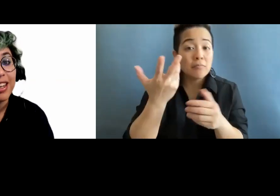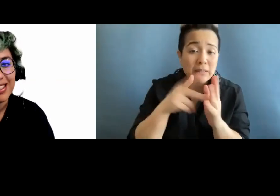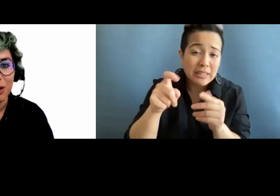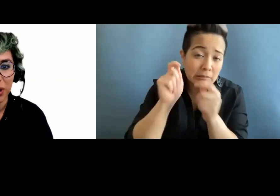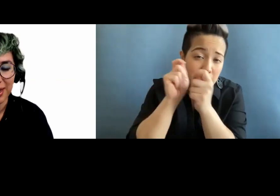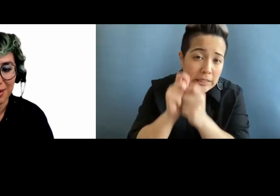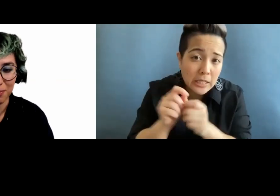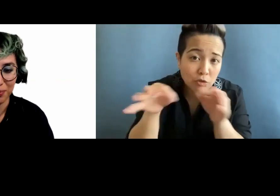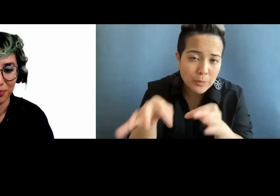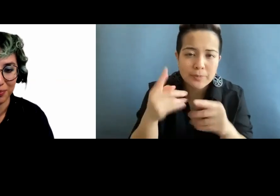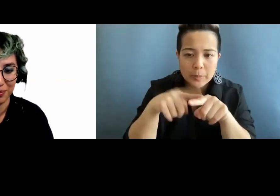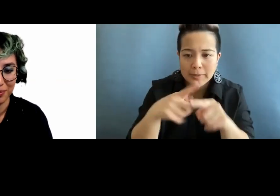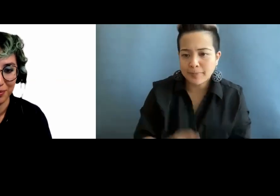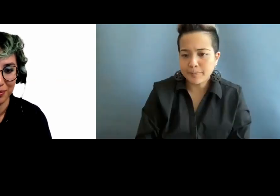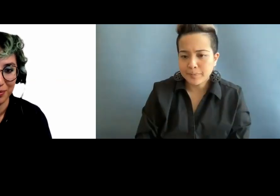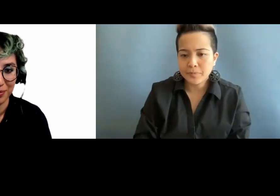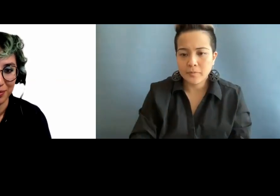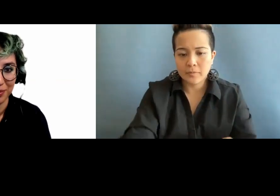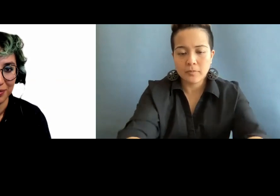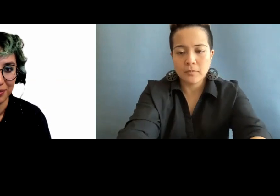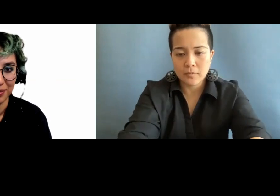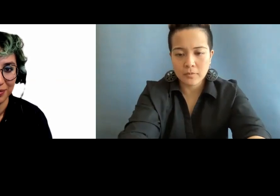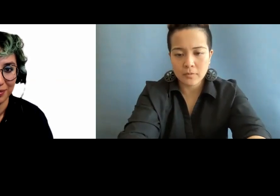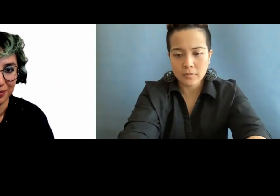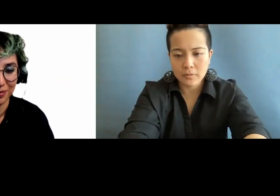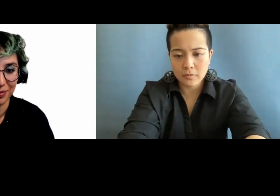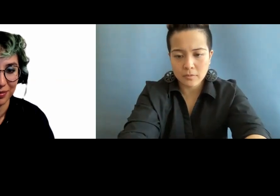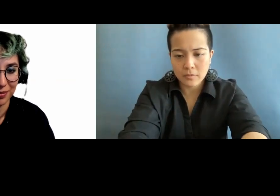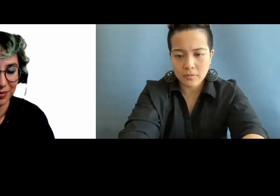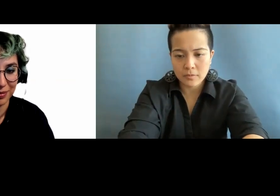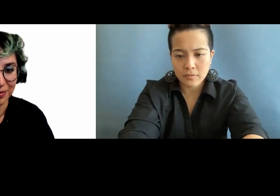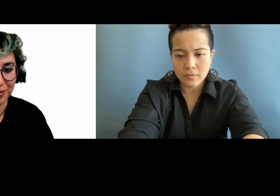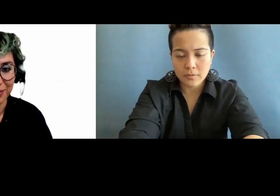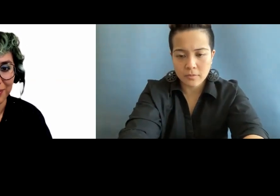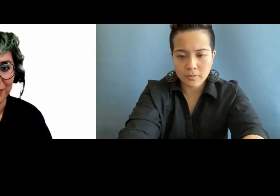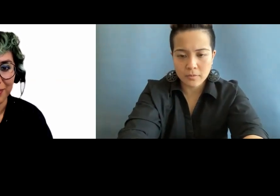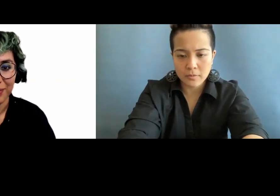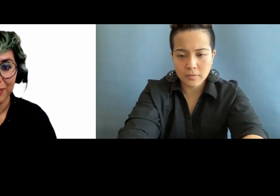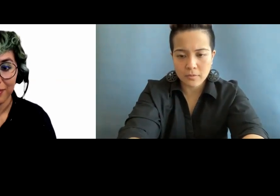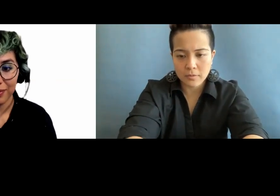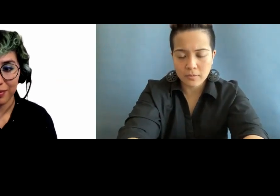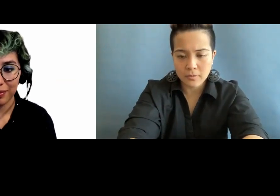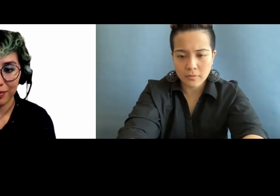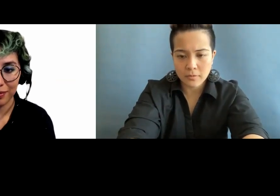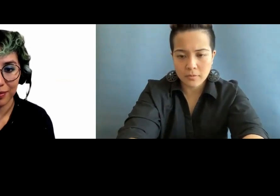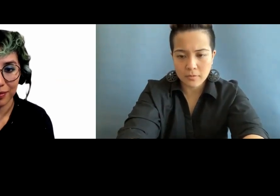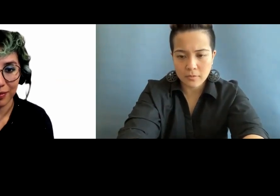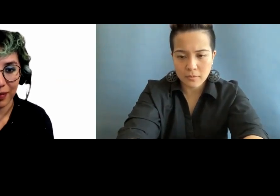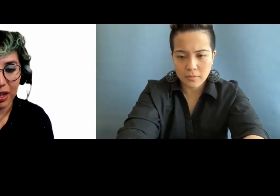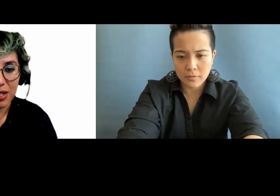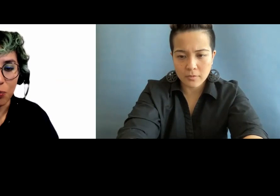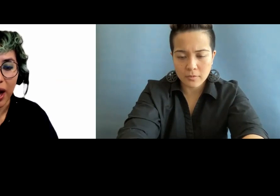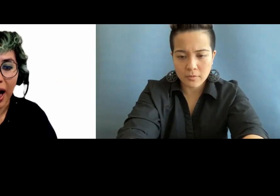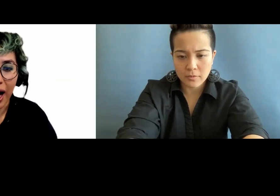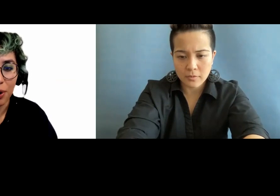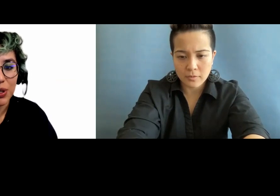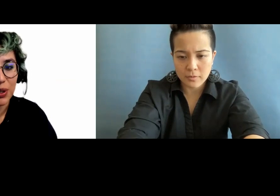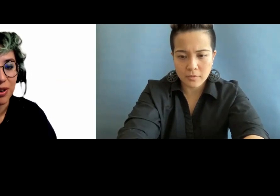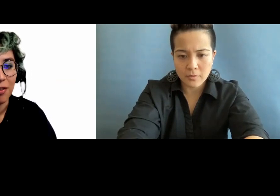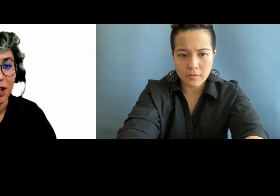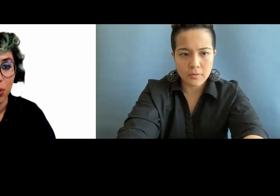Next slide, please. So how to describe a person.